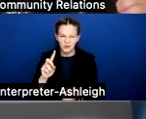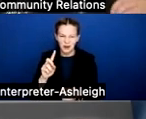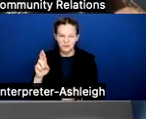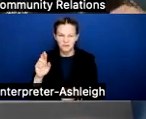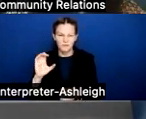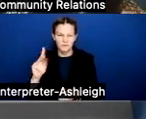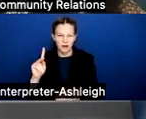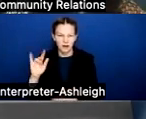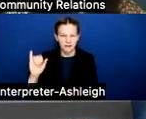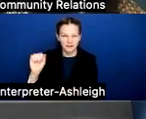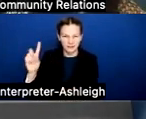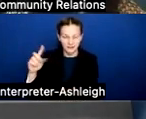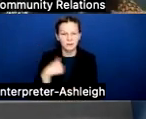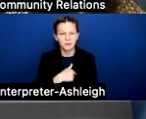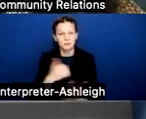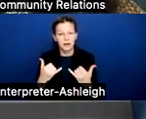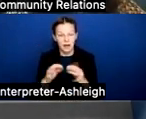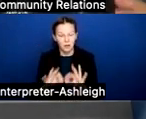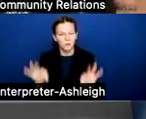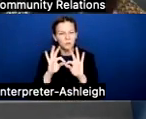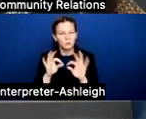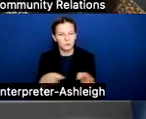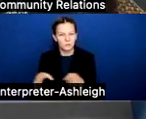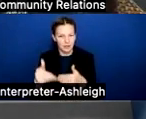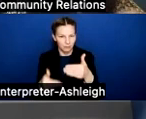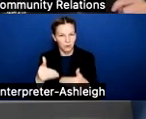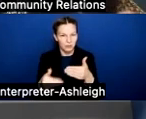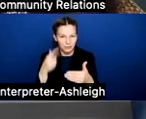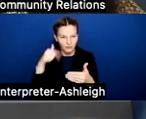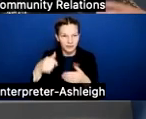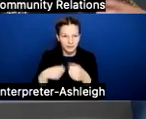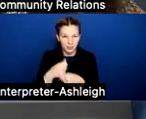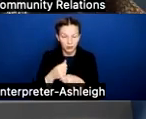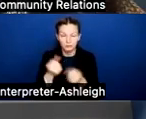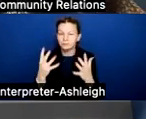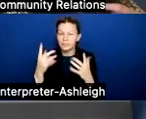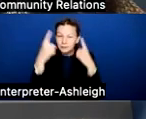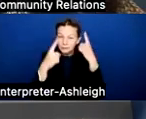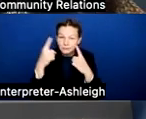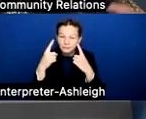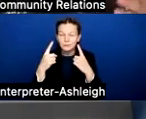in this crucial planning process for the upcoming year. And there are many considerations, and many factors, and many challenges that are faced